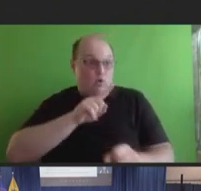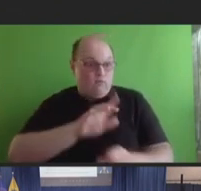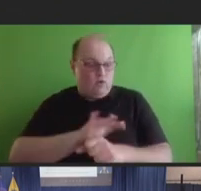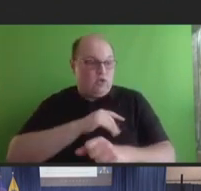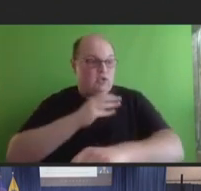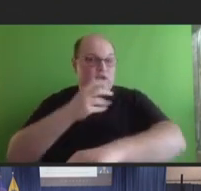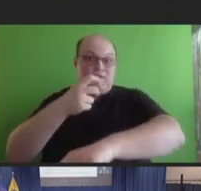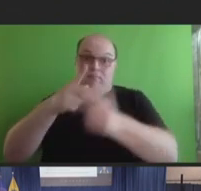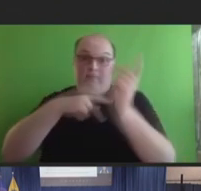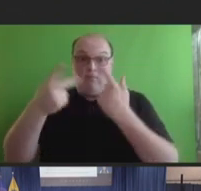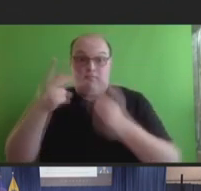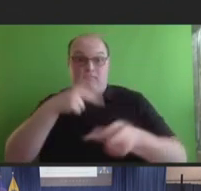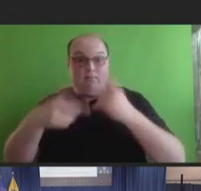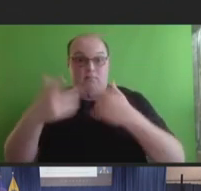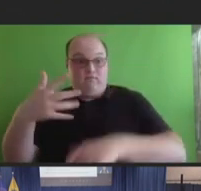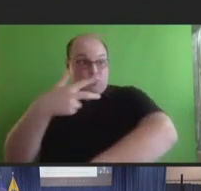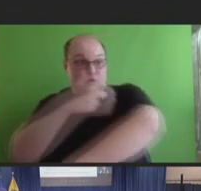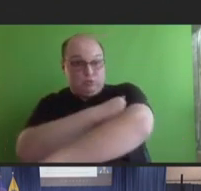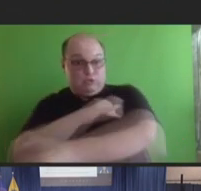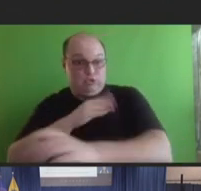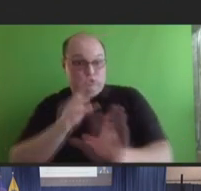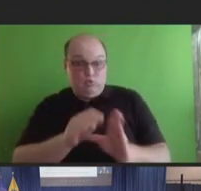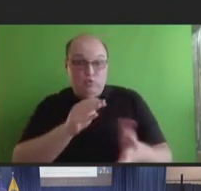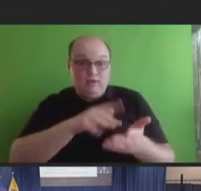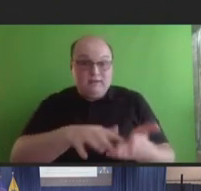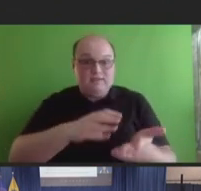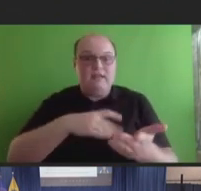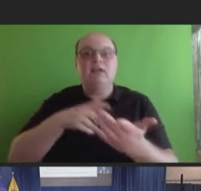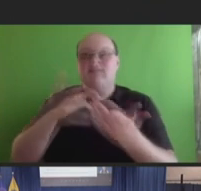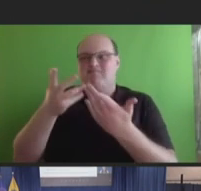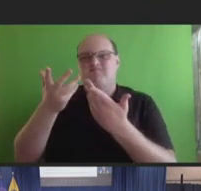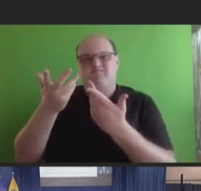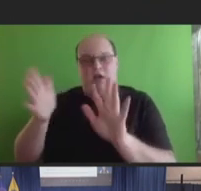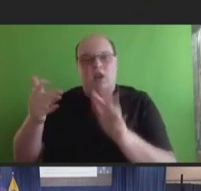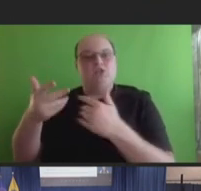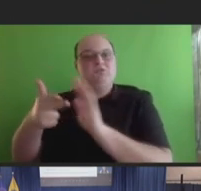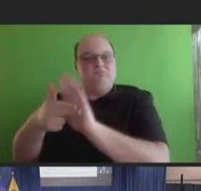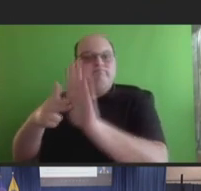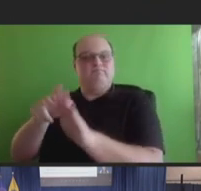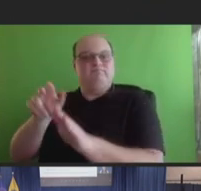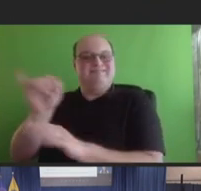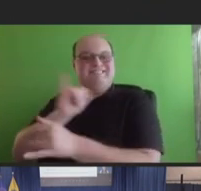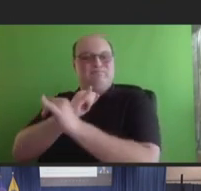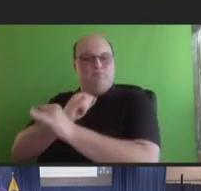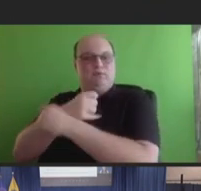vaccine recipients included in this analysis were in fact immunocompromised. Finally, our